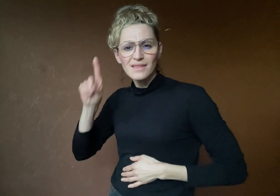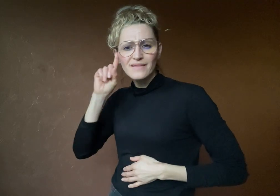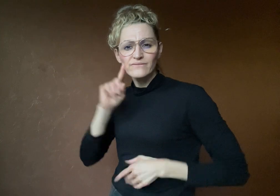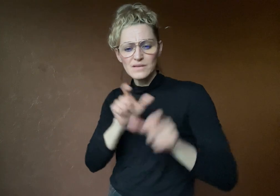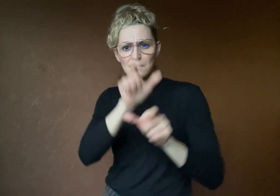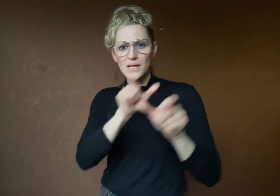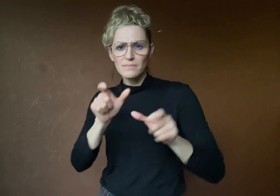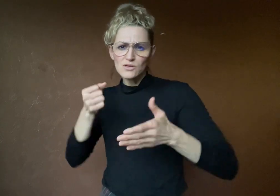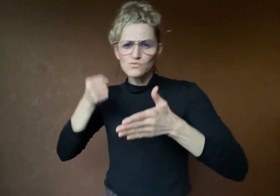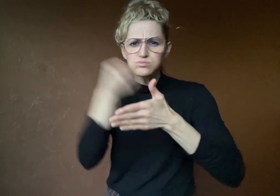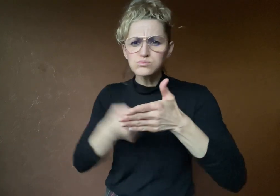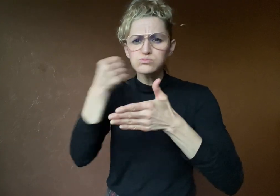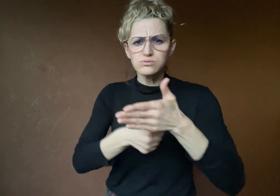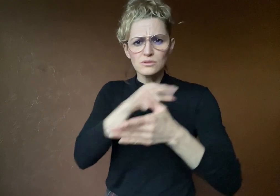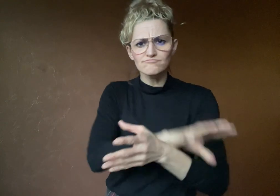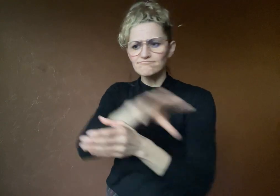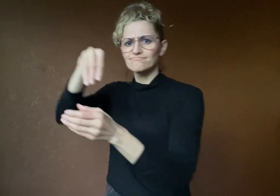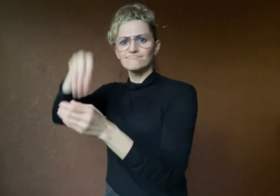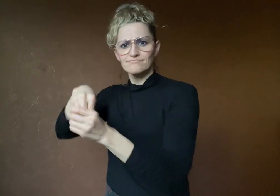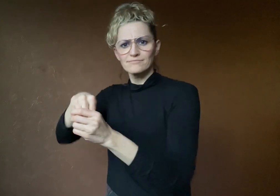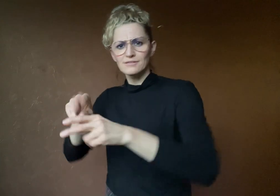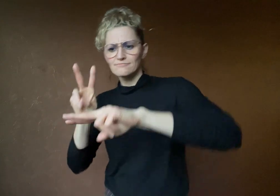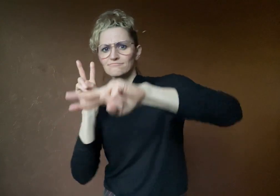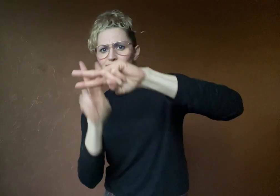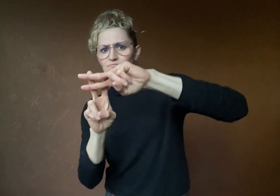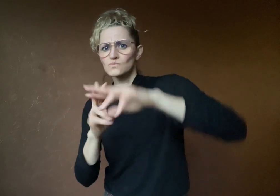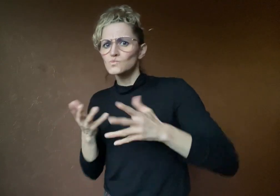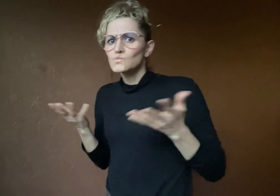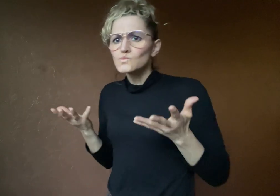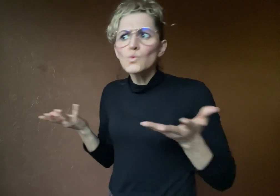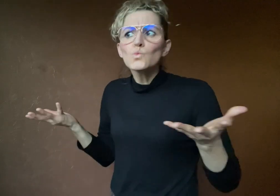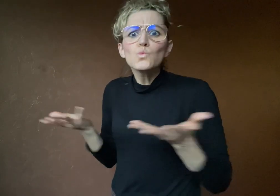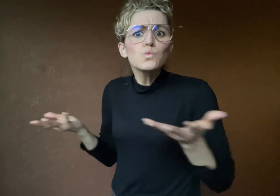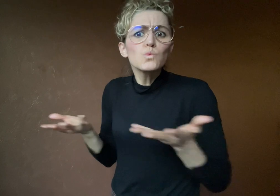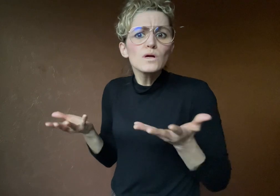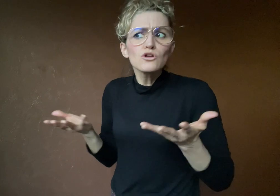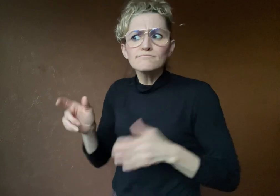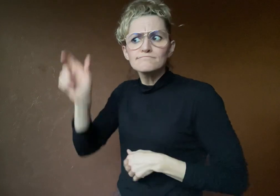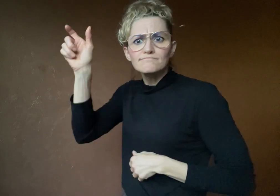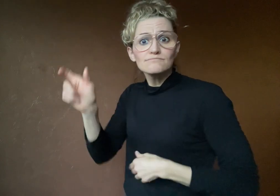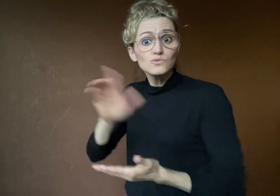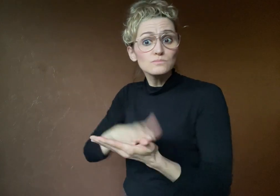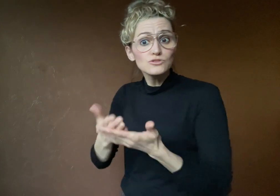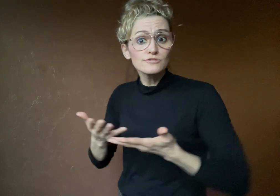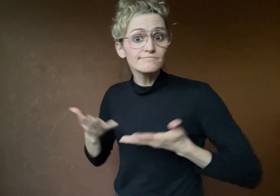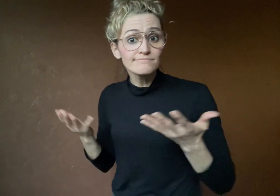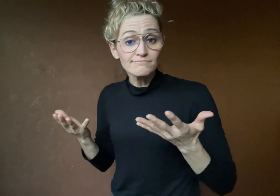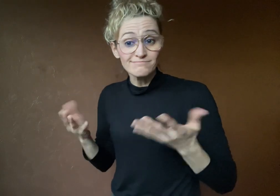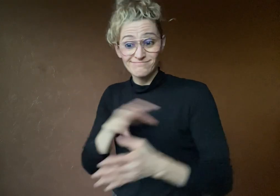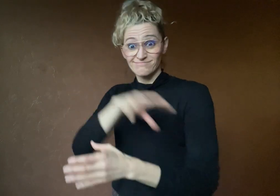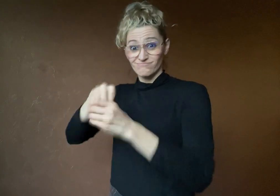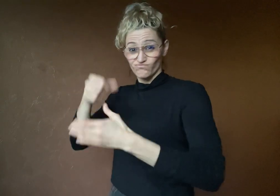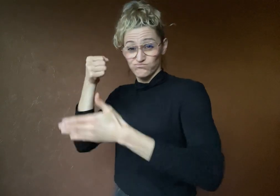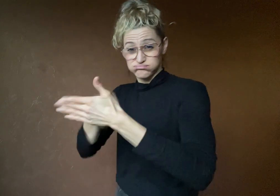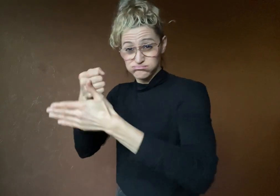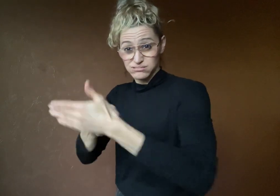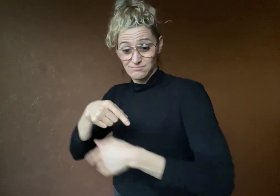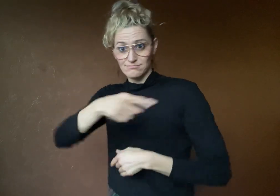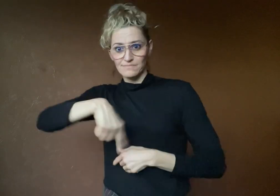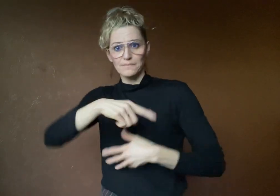Deaf activists involved in #WhereIstheInterpreter campaign has